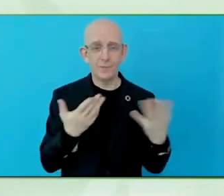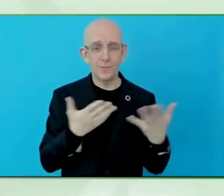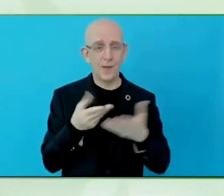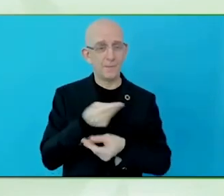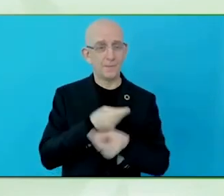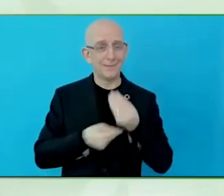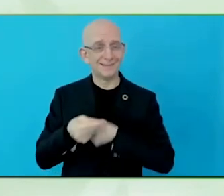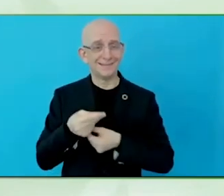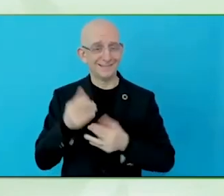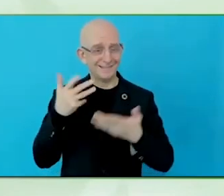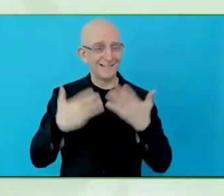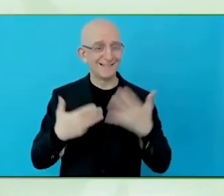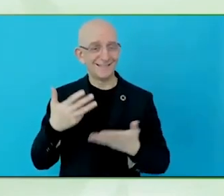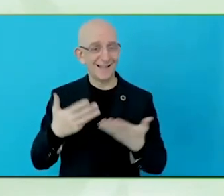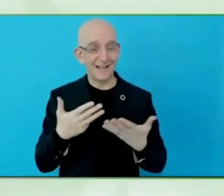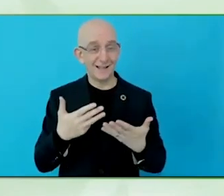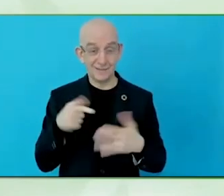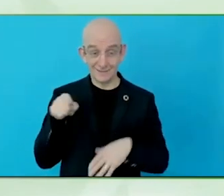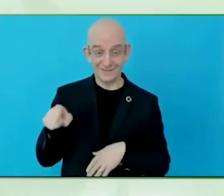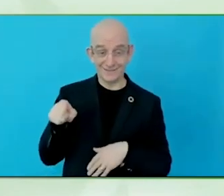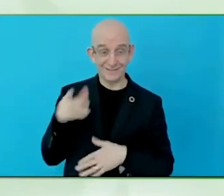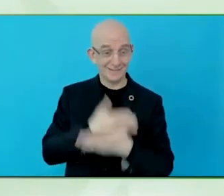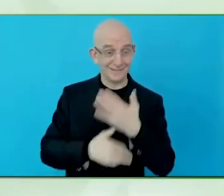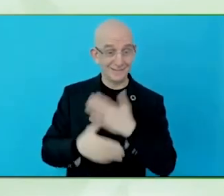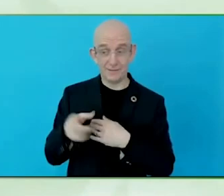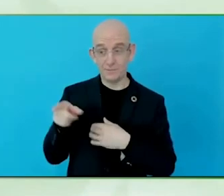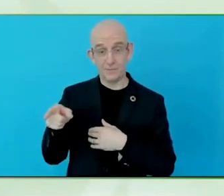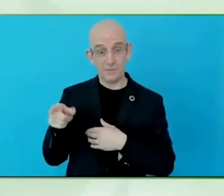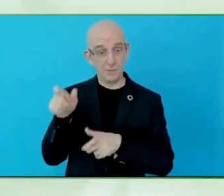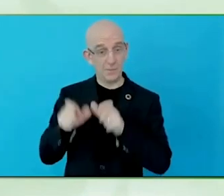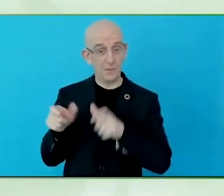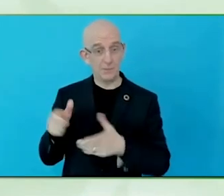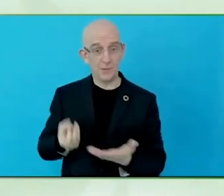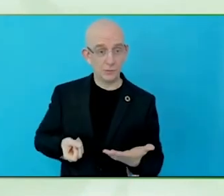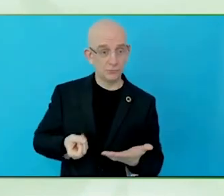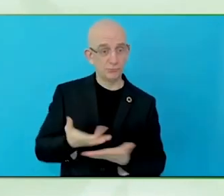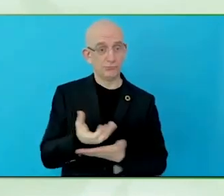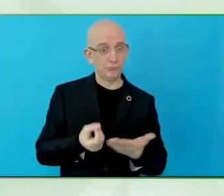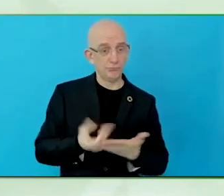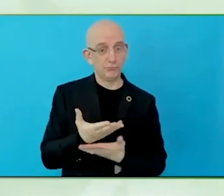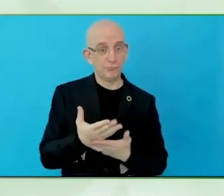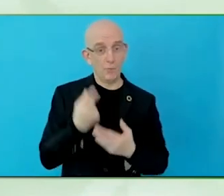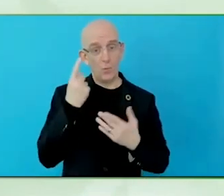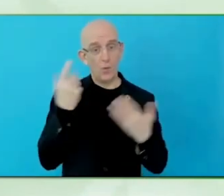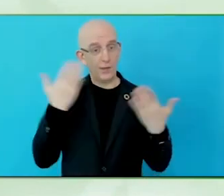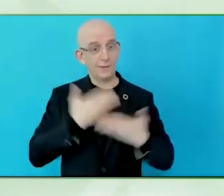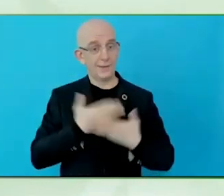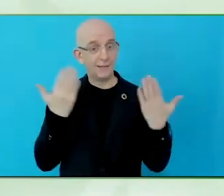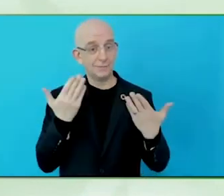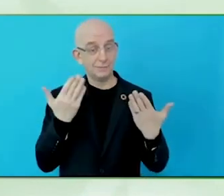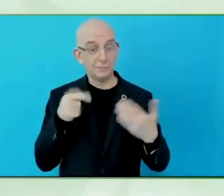present it, not just in terms of… I'm open to sharing bank accounts, this is the money that came in!